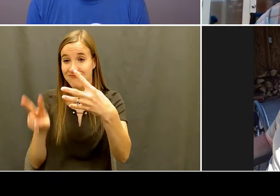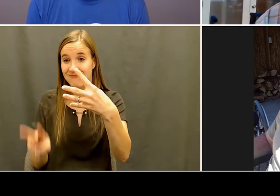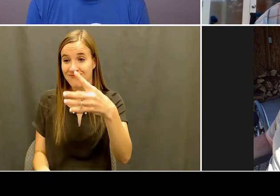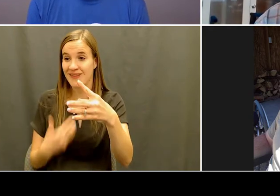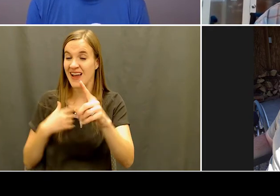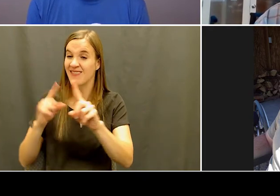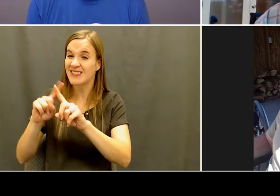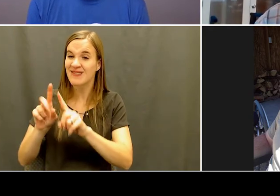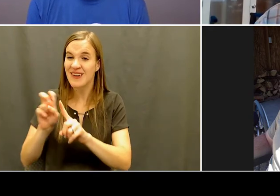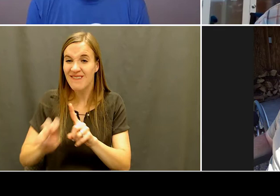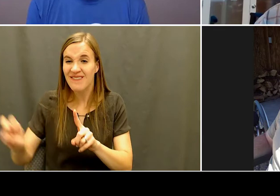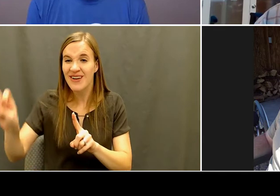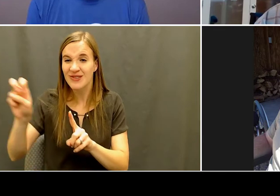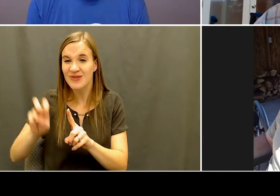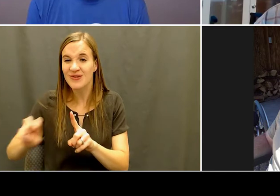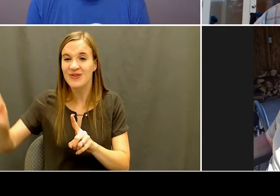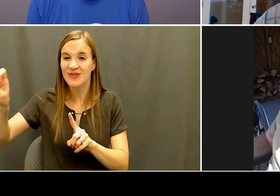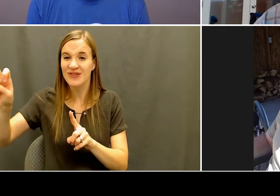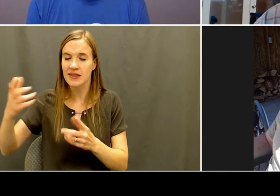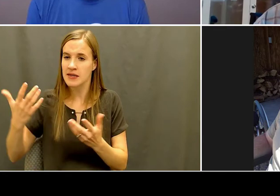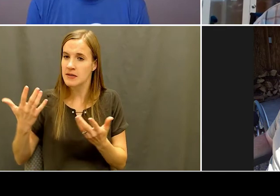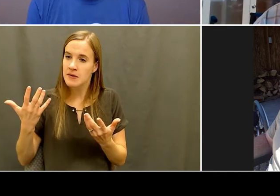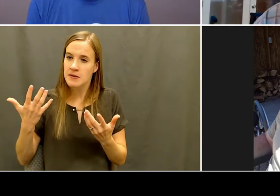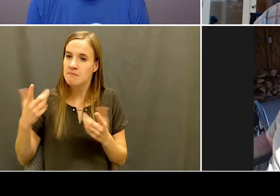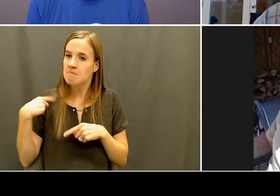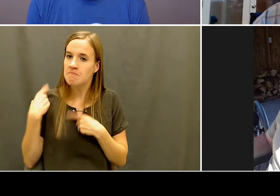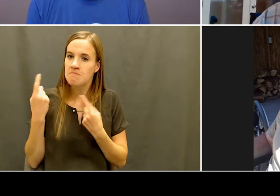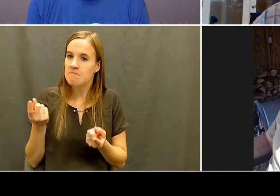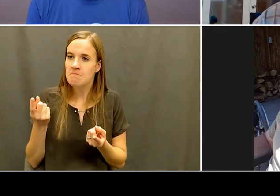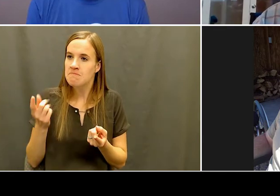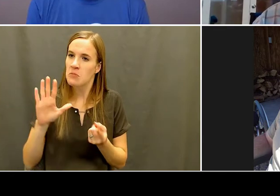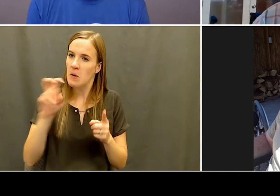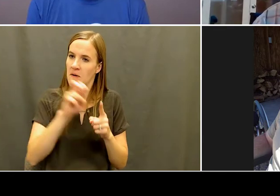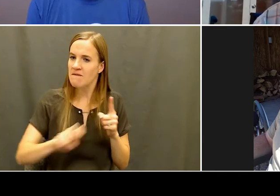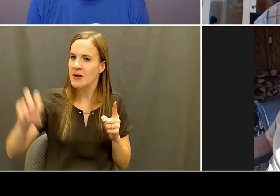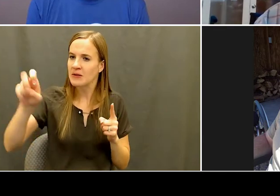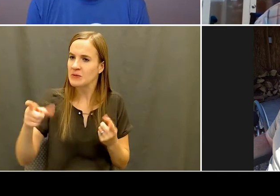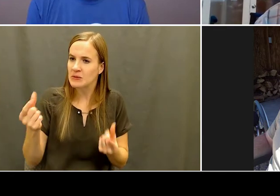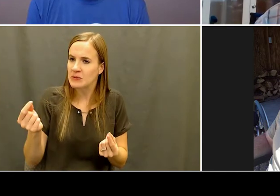love, love the outdoors, love hunting and love fishing. You